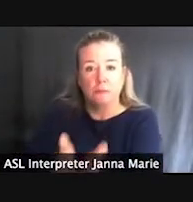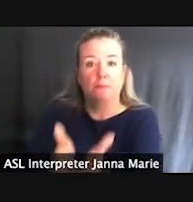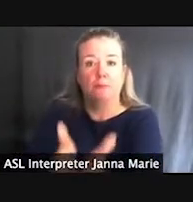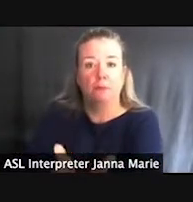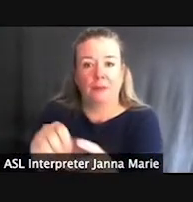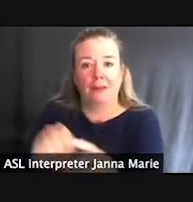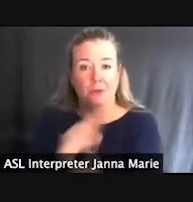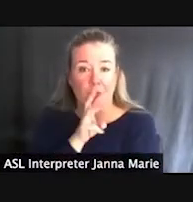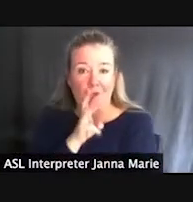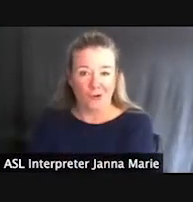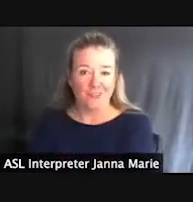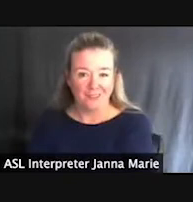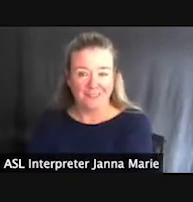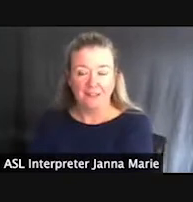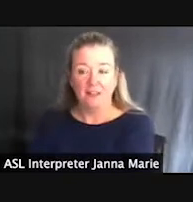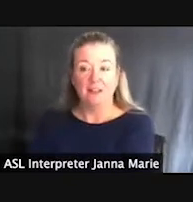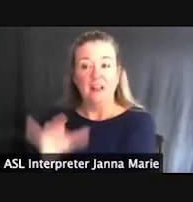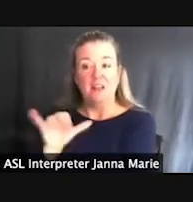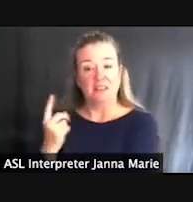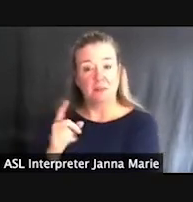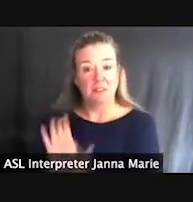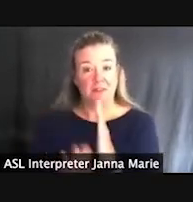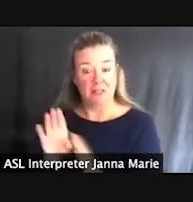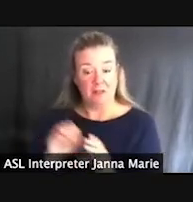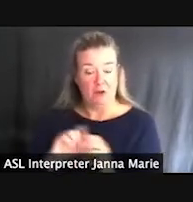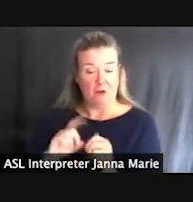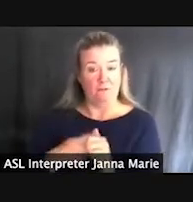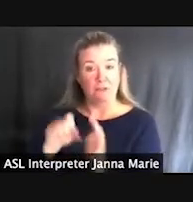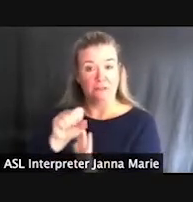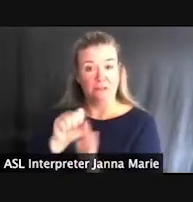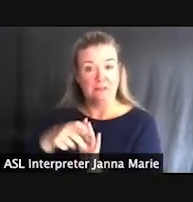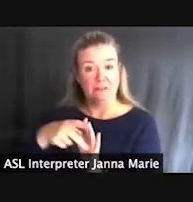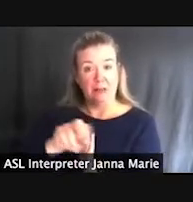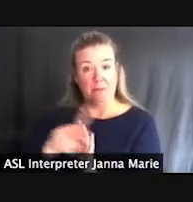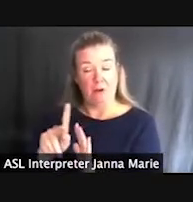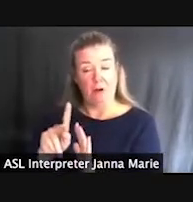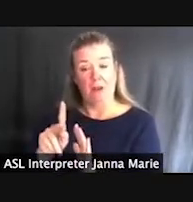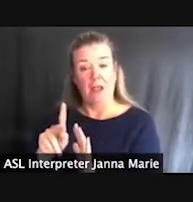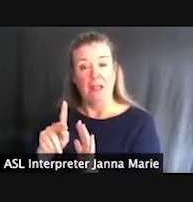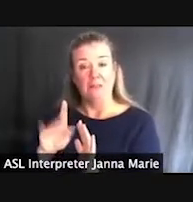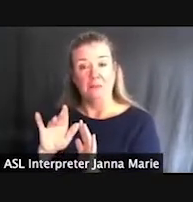And this is actually something that was developed at our first state park as part of the Centennial Celebration we celebrated recently.